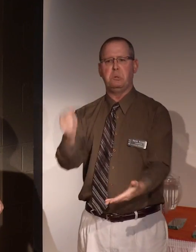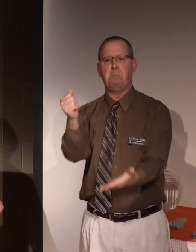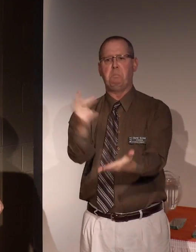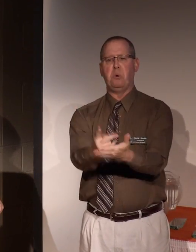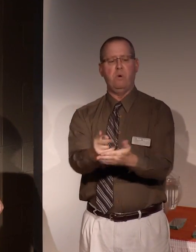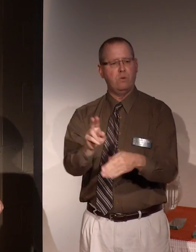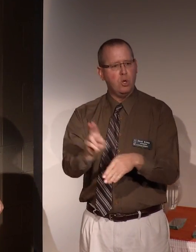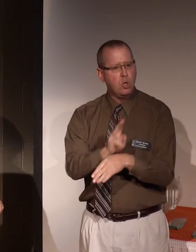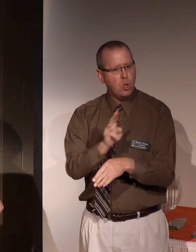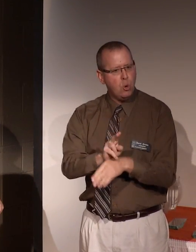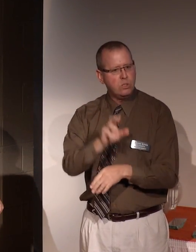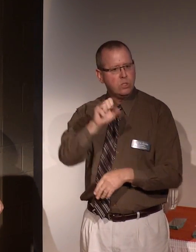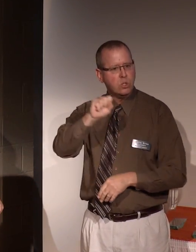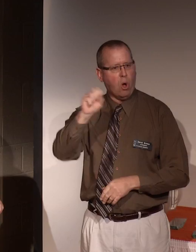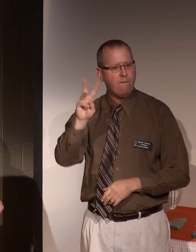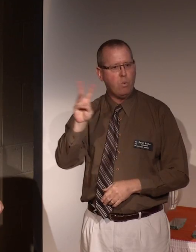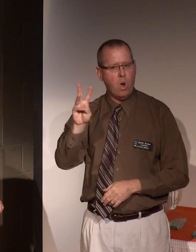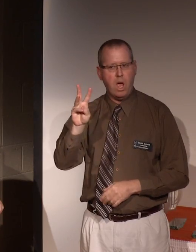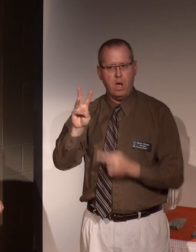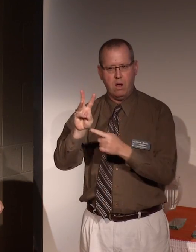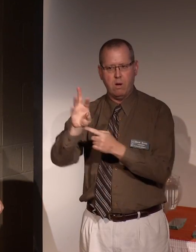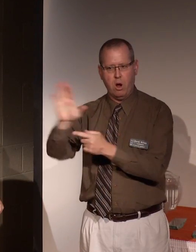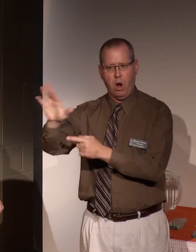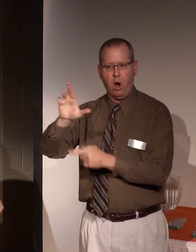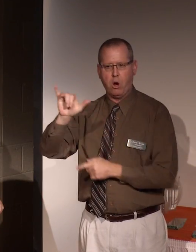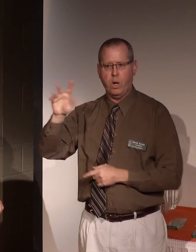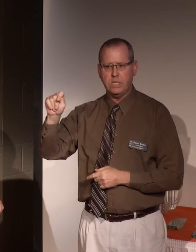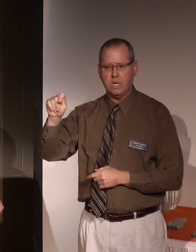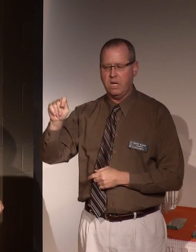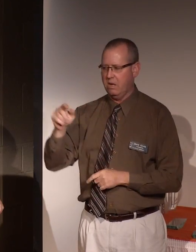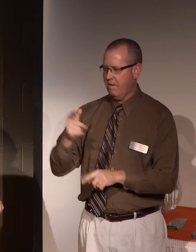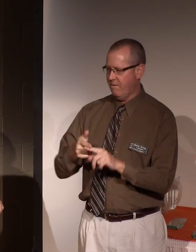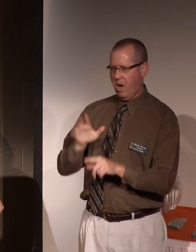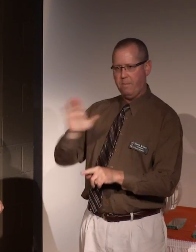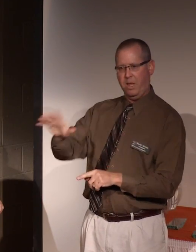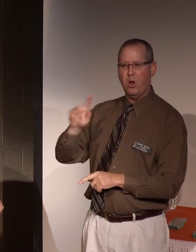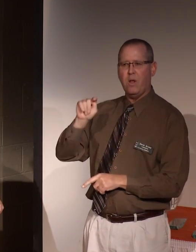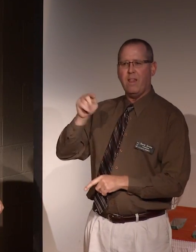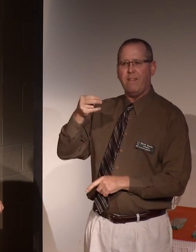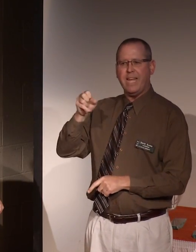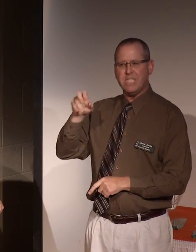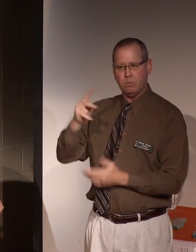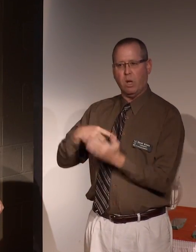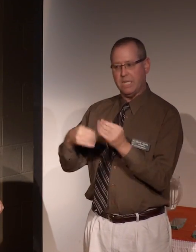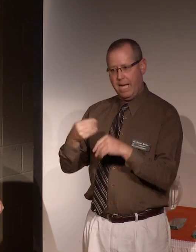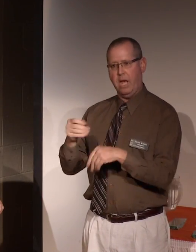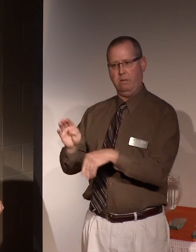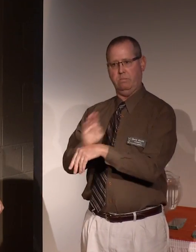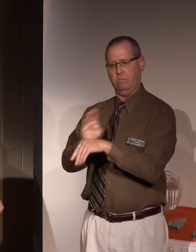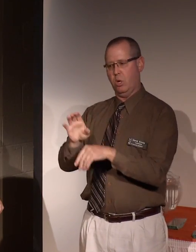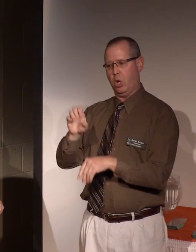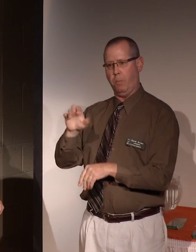permission to use software from RIT out of a thesis project in a commercial setting.